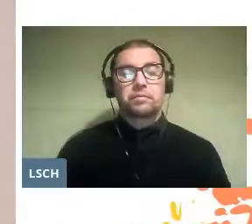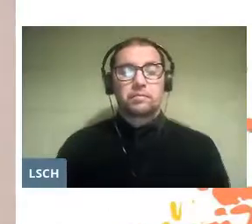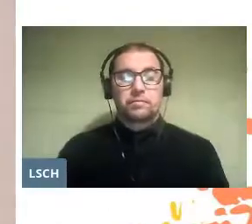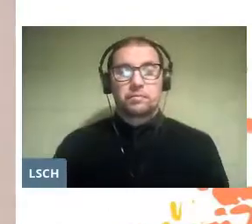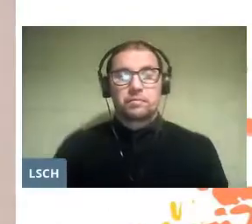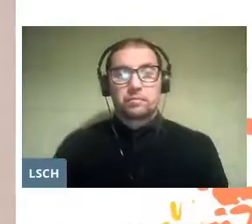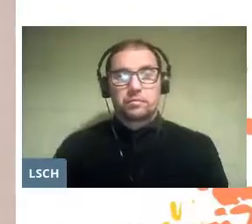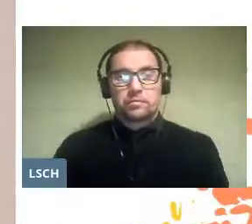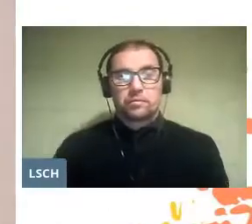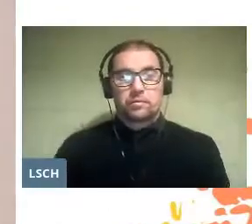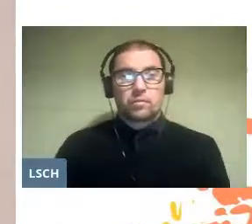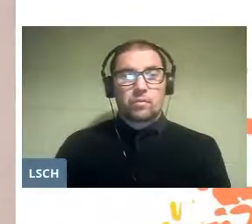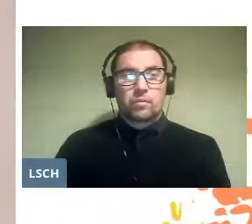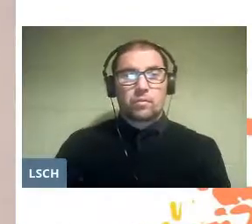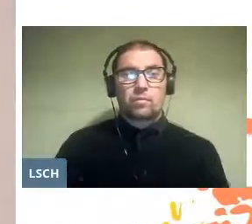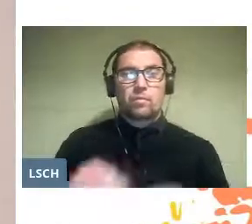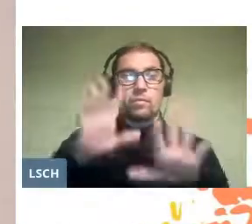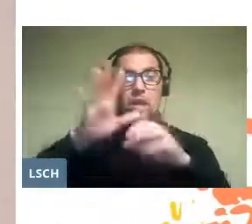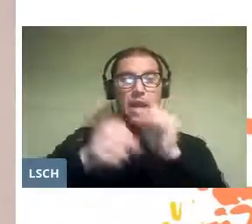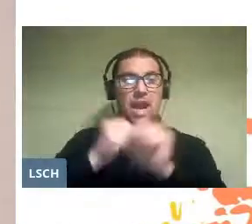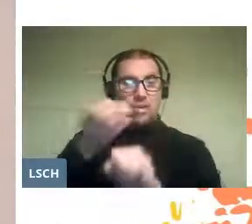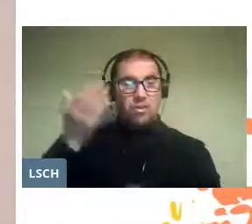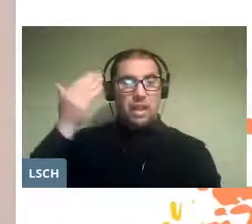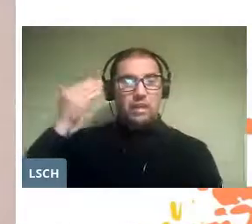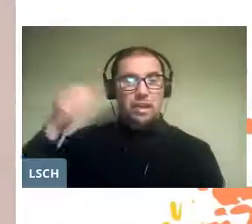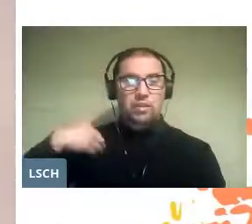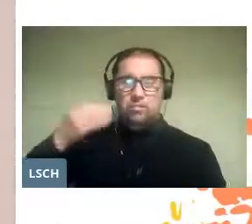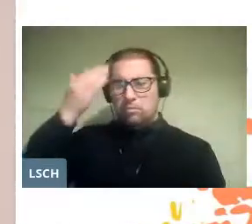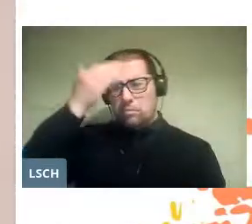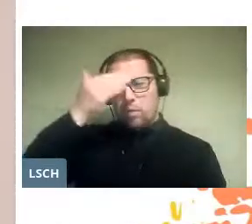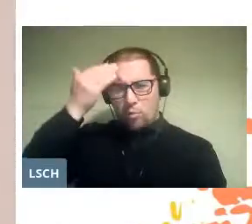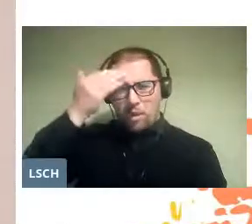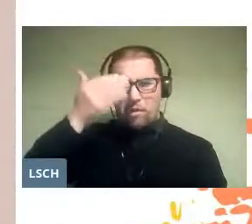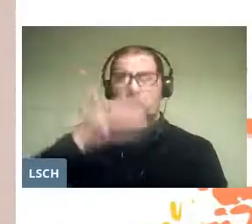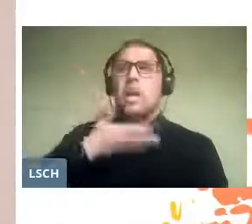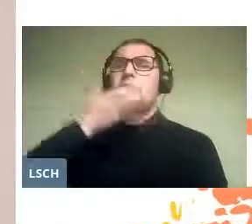More than a decade ago my concern was in singing.